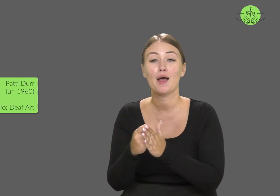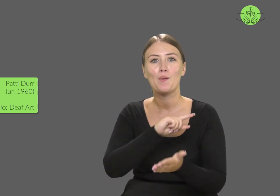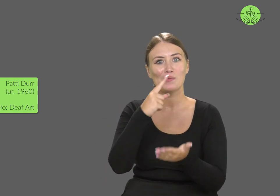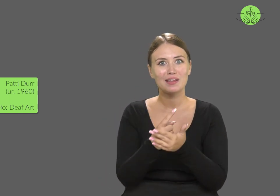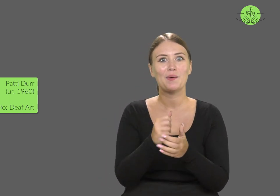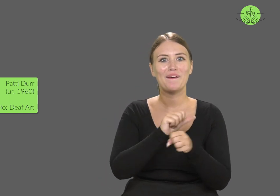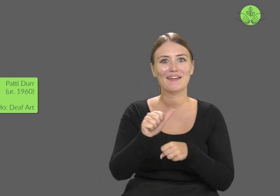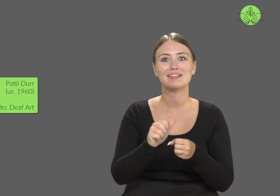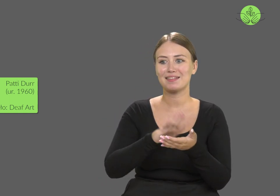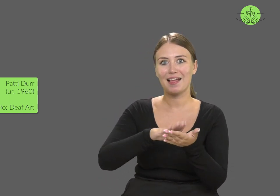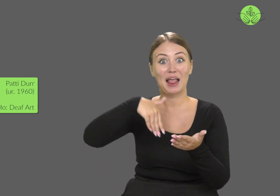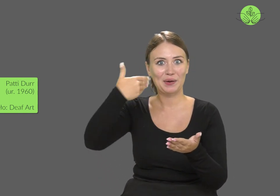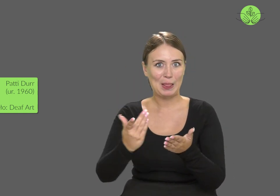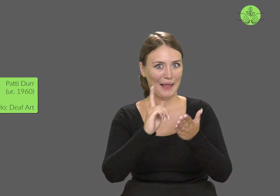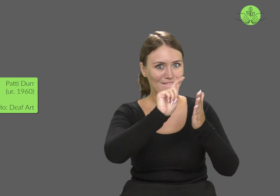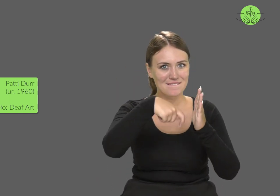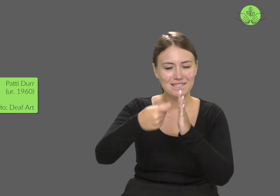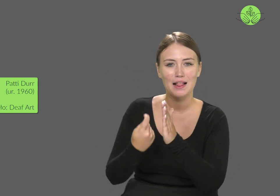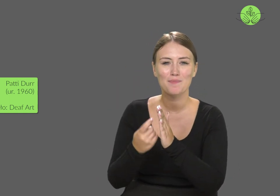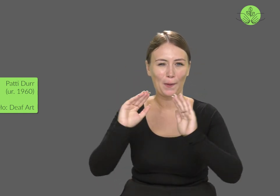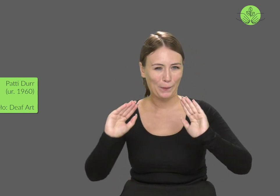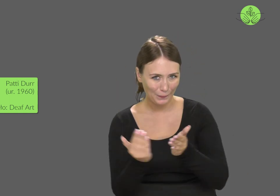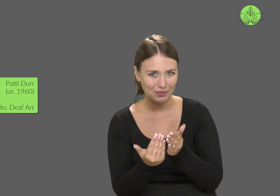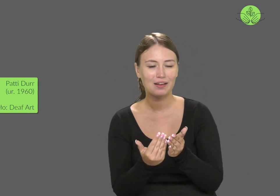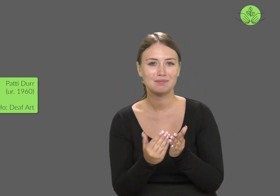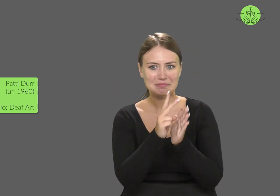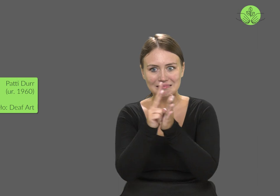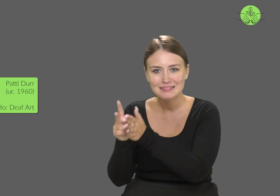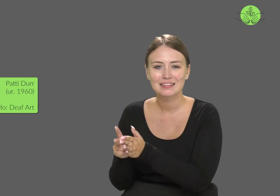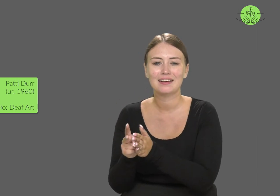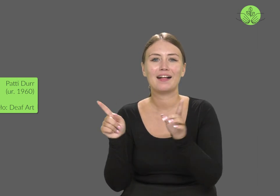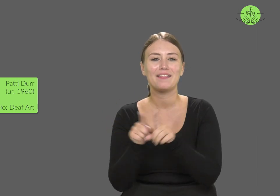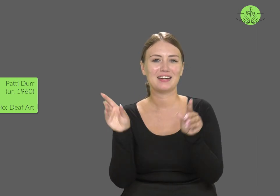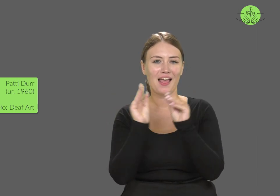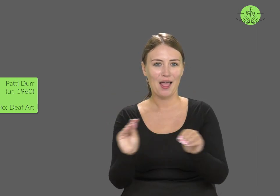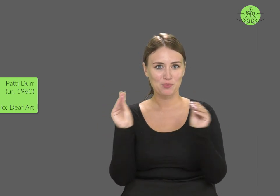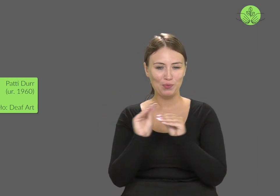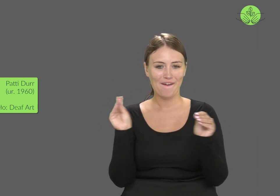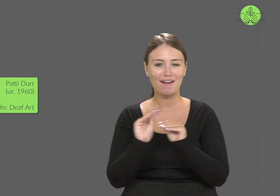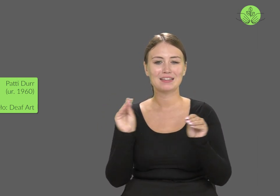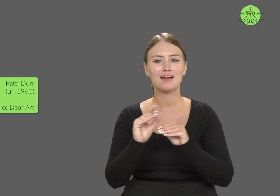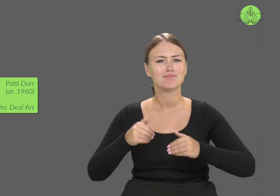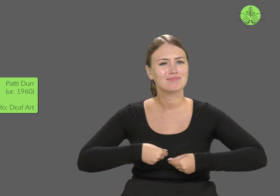has directed several award-winning short films and educational films,